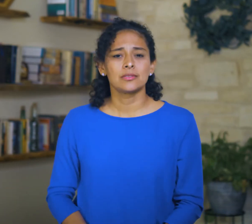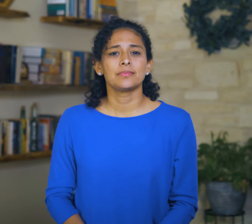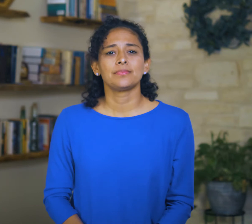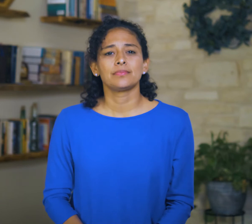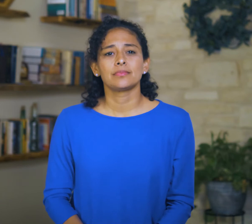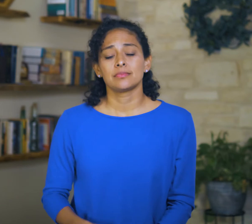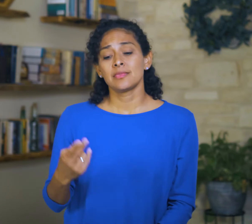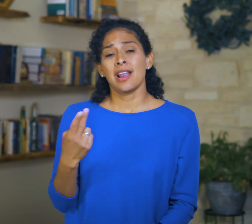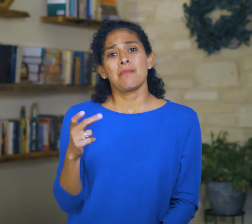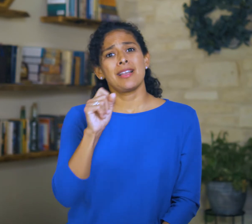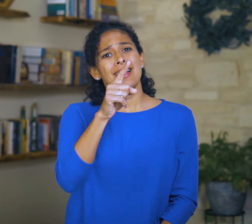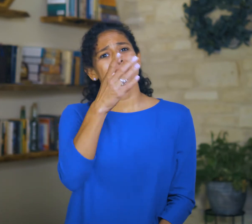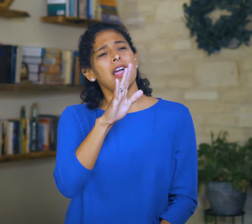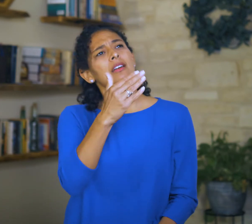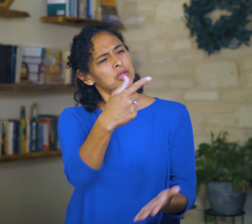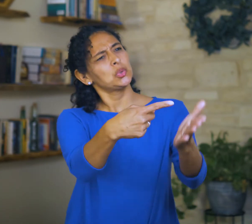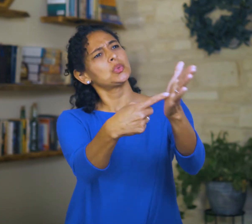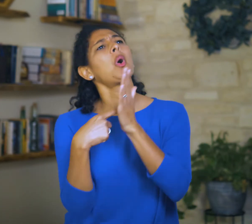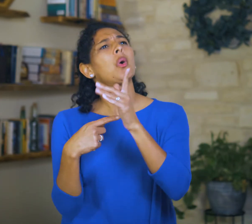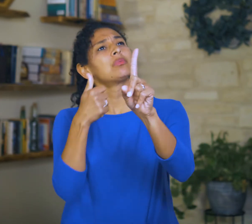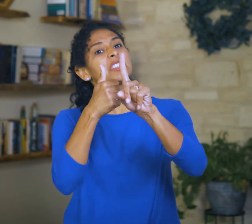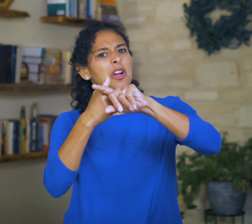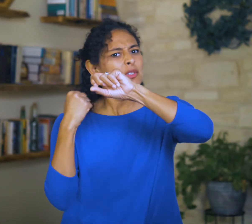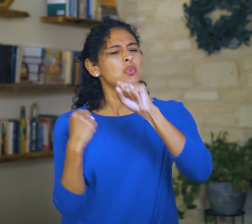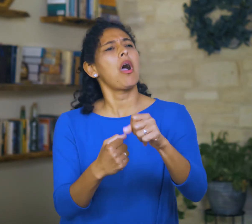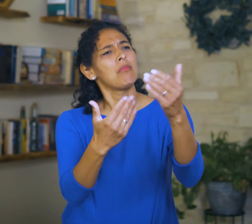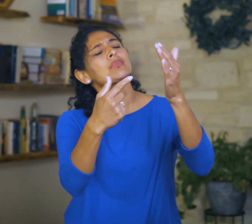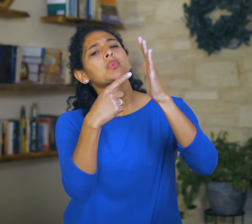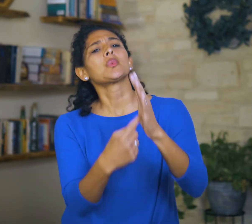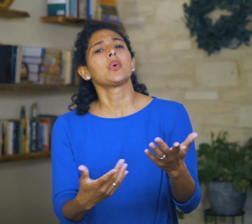Habakkuk asks God to show Himself mighty.